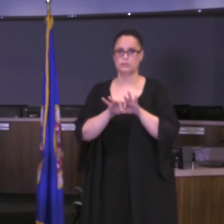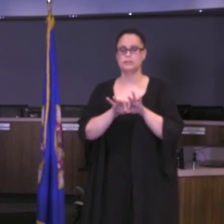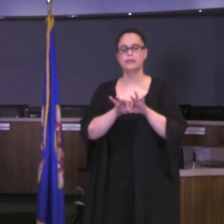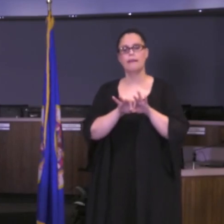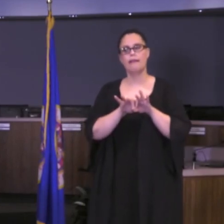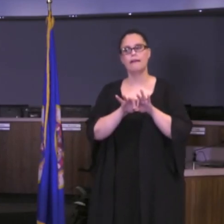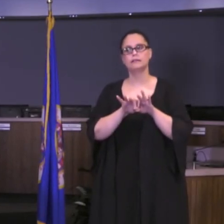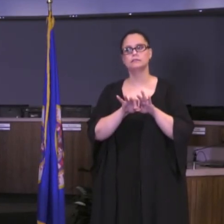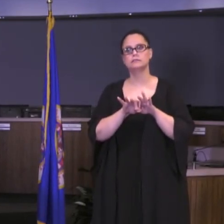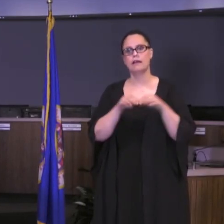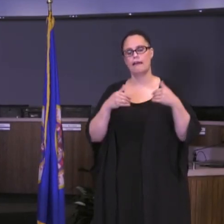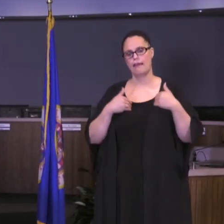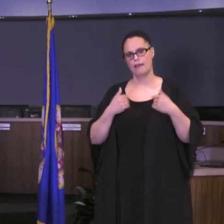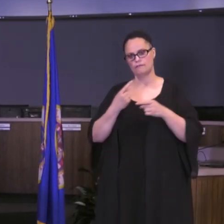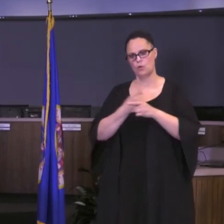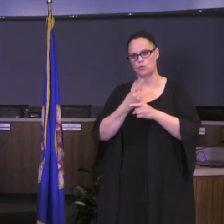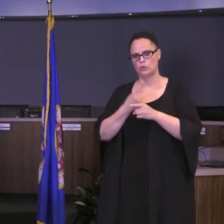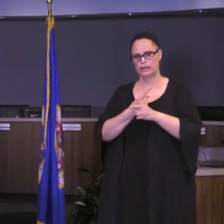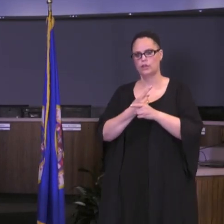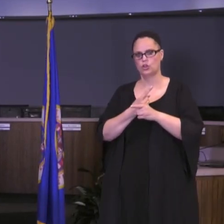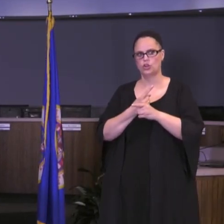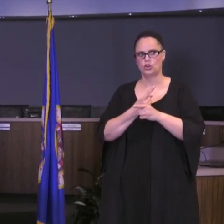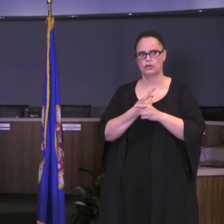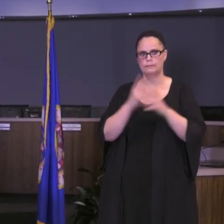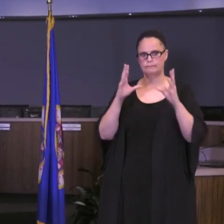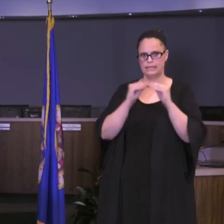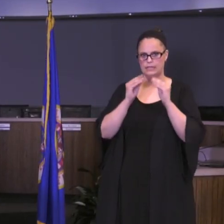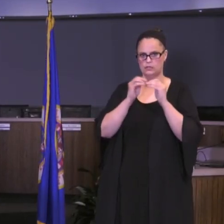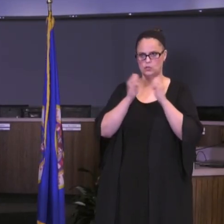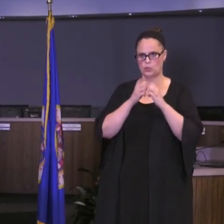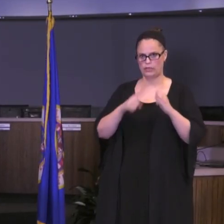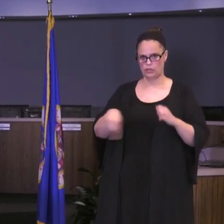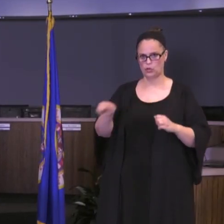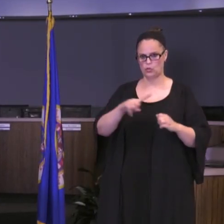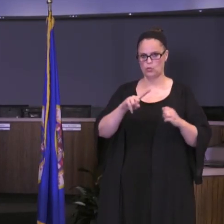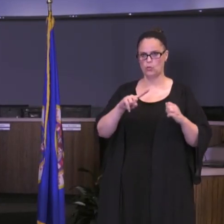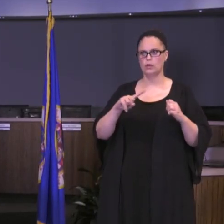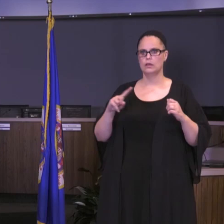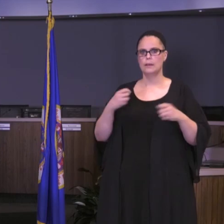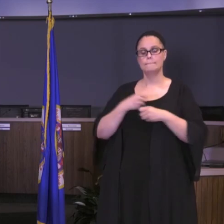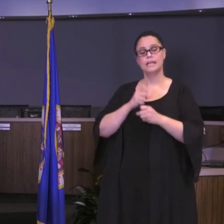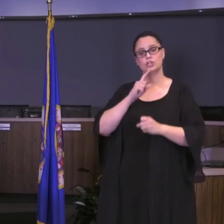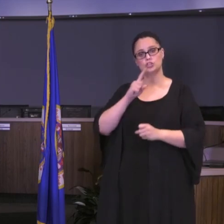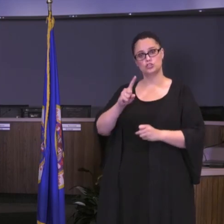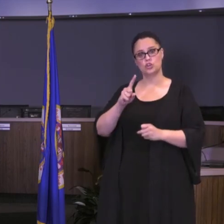cadence with you in coming forward and having some of these meetings and making sure that I could meet face-to-face